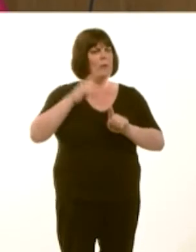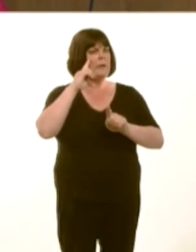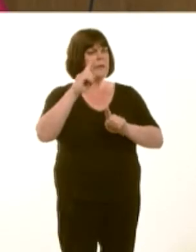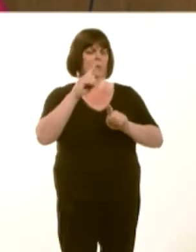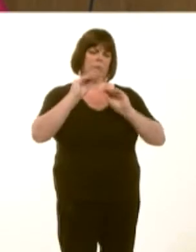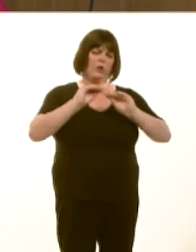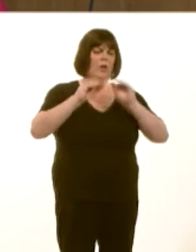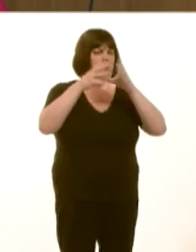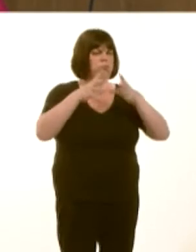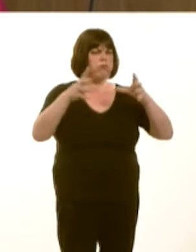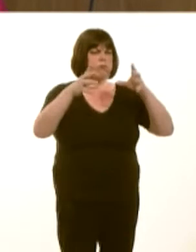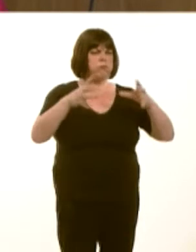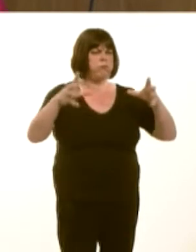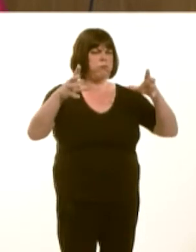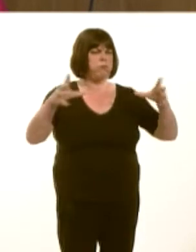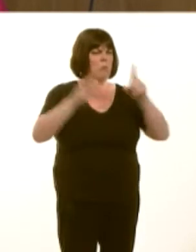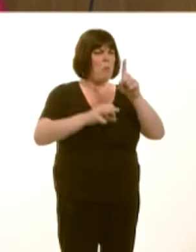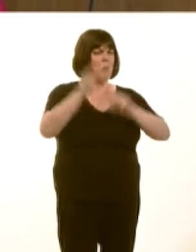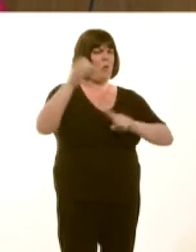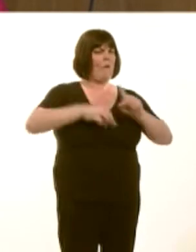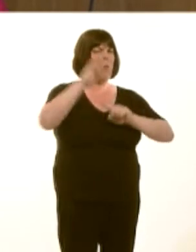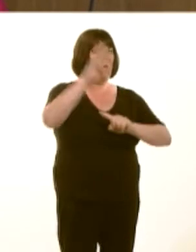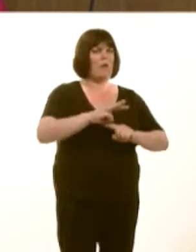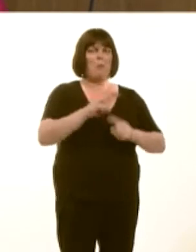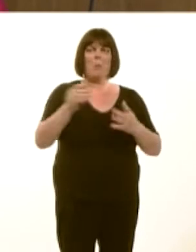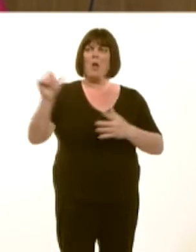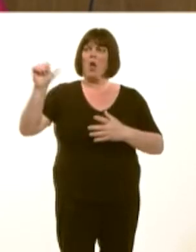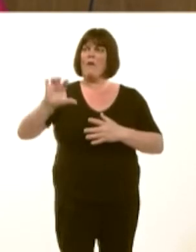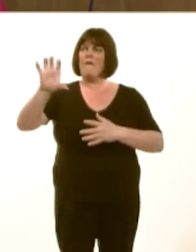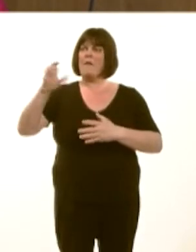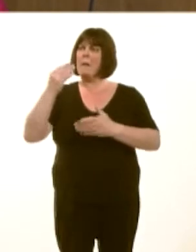As I say, what we donít know is whether £150 million will come with one hand but be taken away with the other.